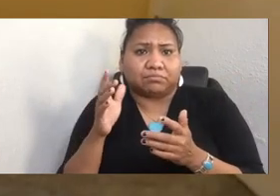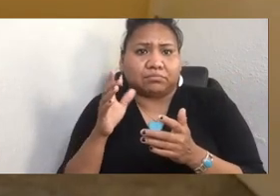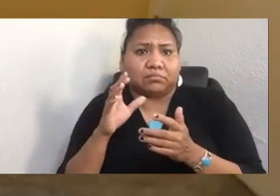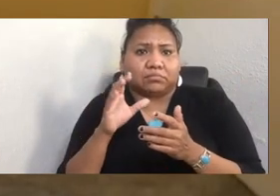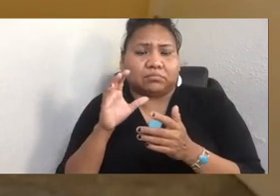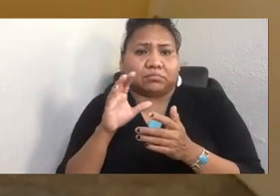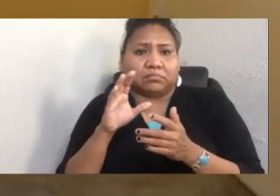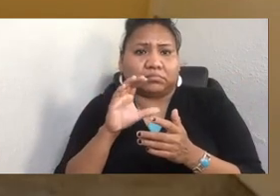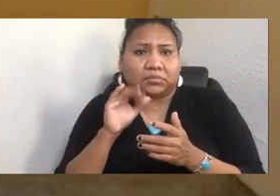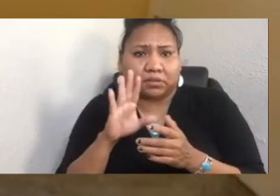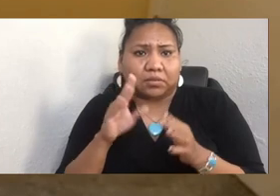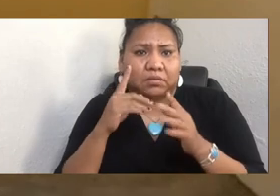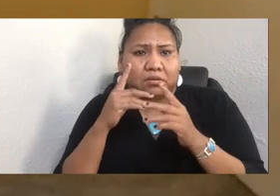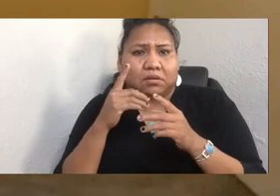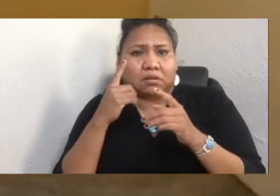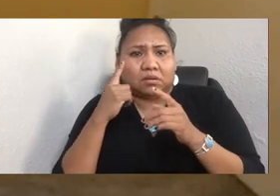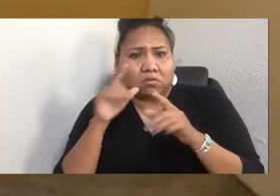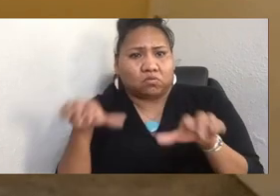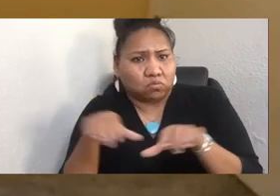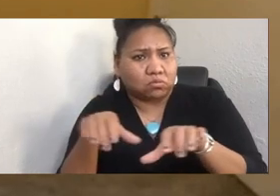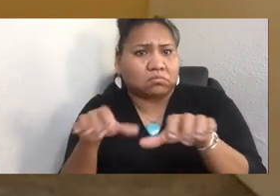But I think that people would like to support that.